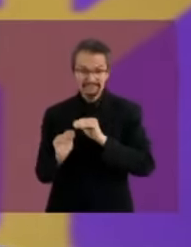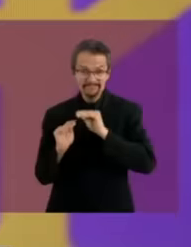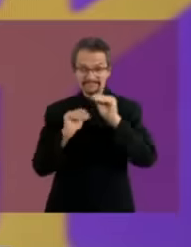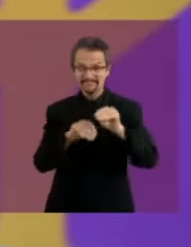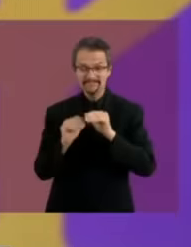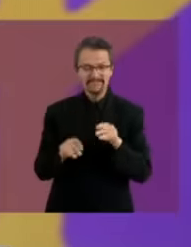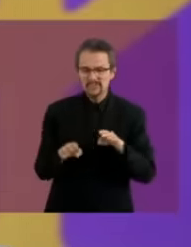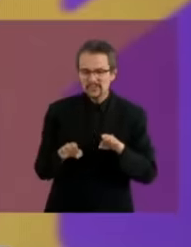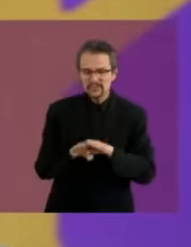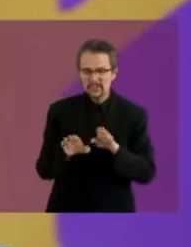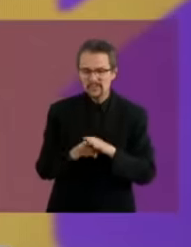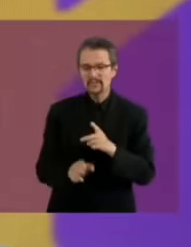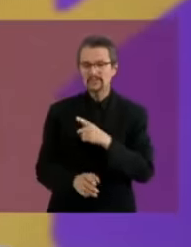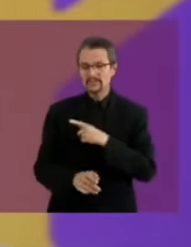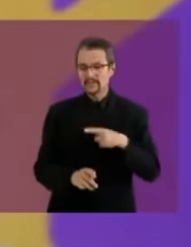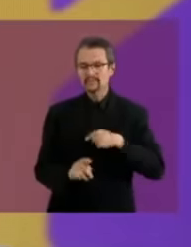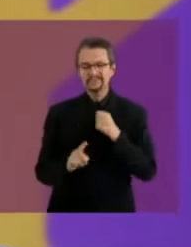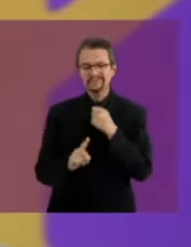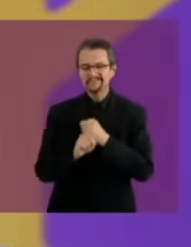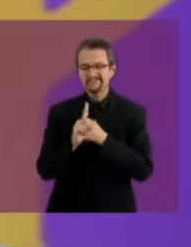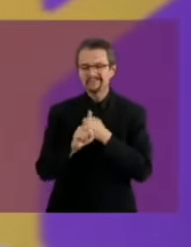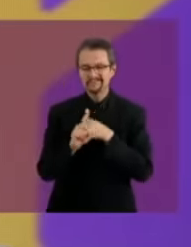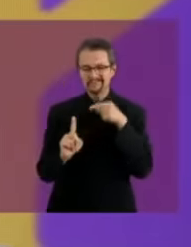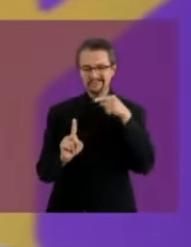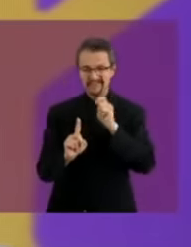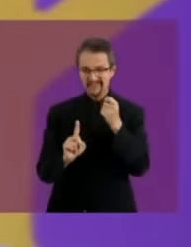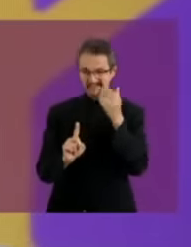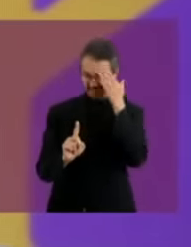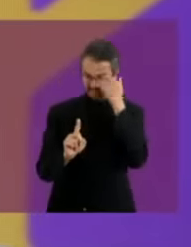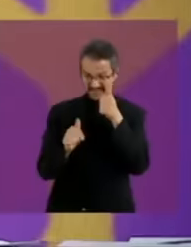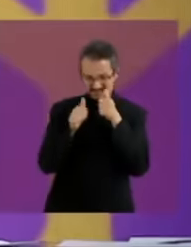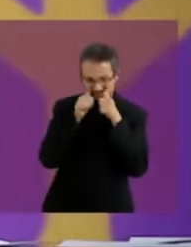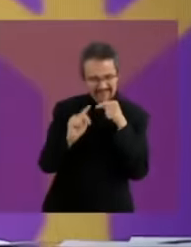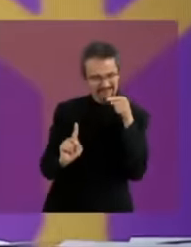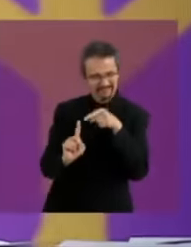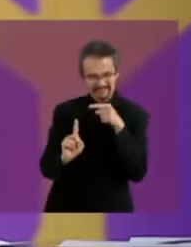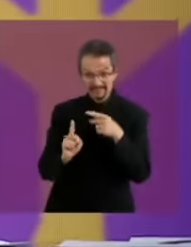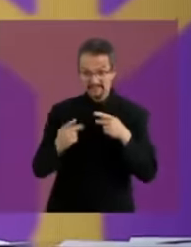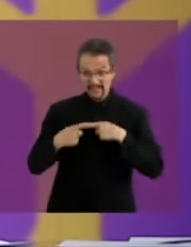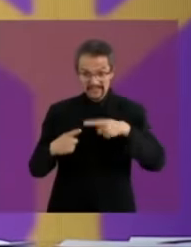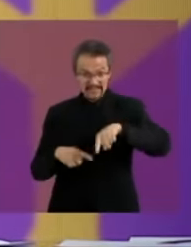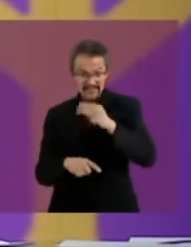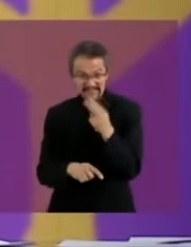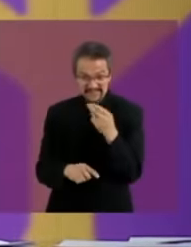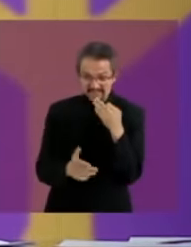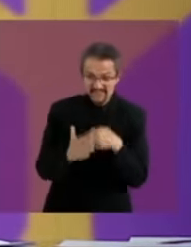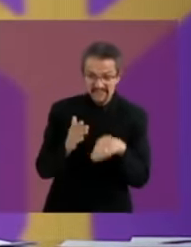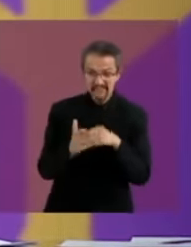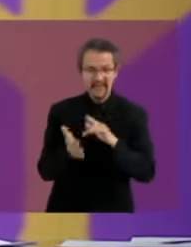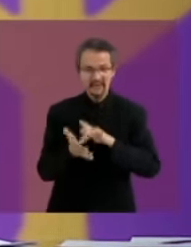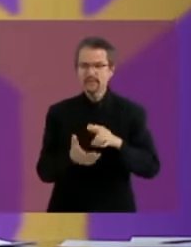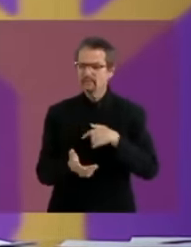causes, support those who have the least. Thank you, candidate, third question, this one from the South. What is your position